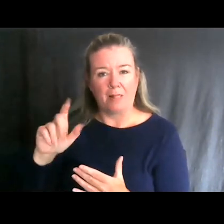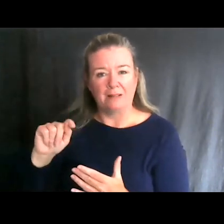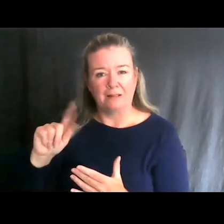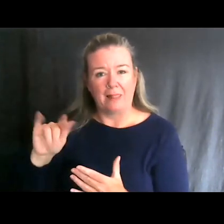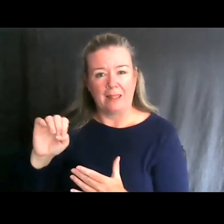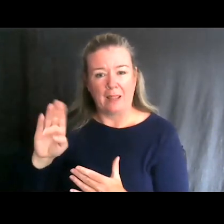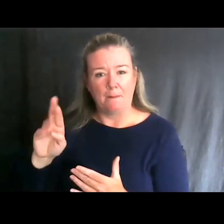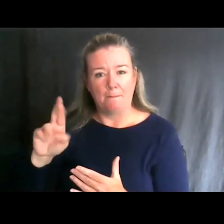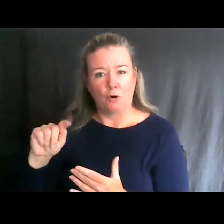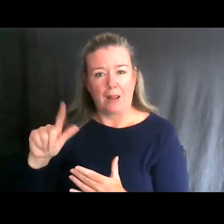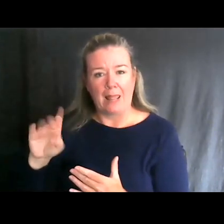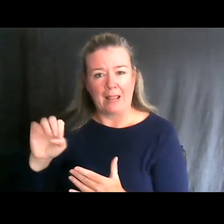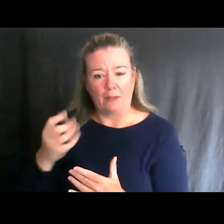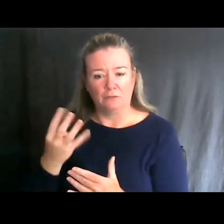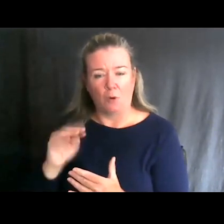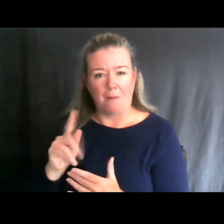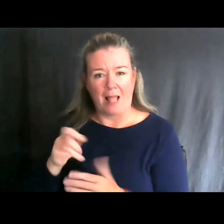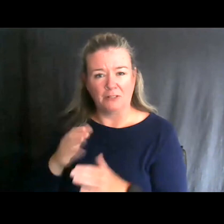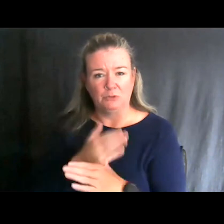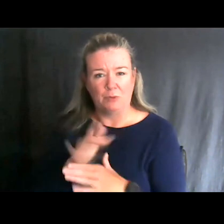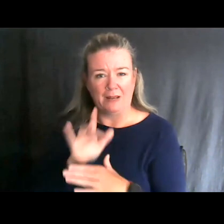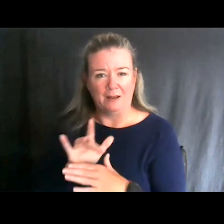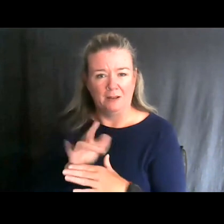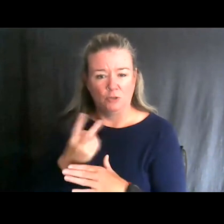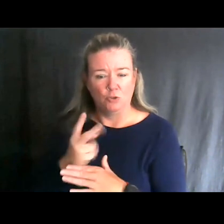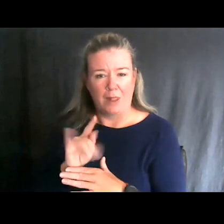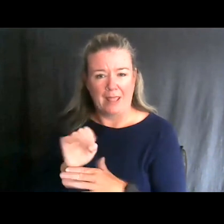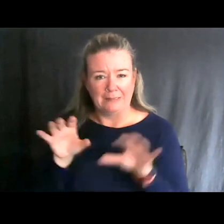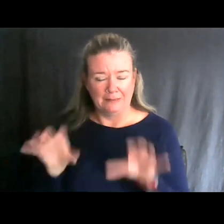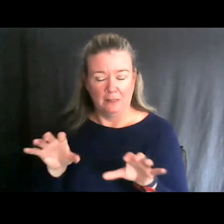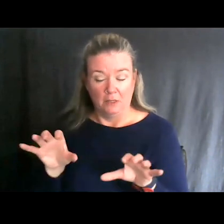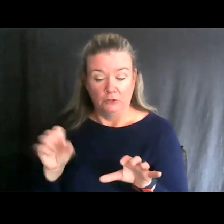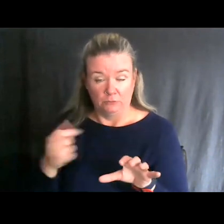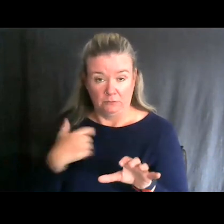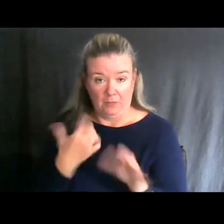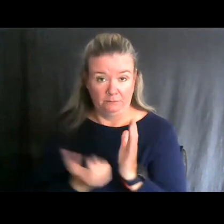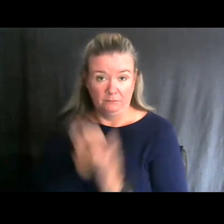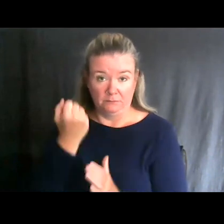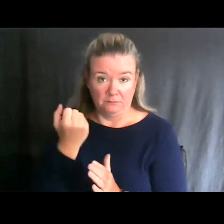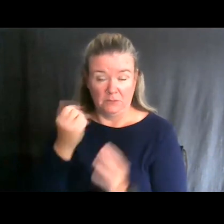I was about four miles between those two inland lakes, and I got to do quite a bit more fishing